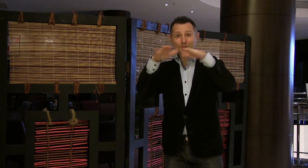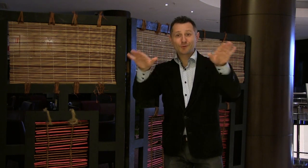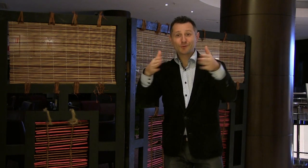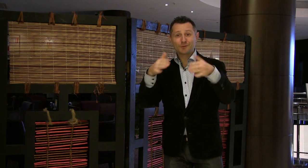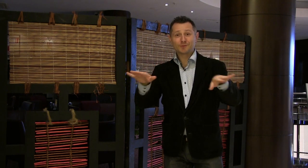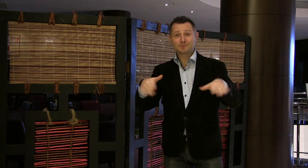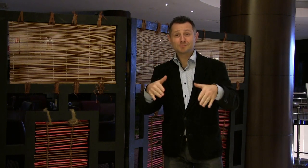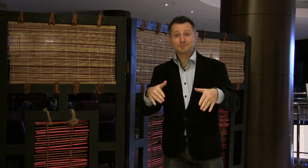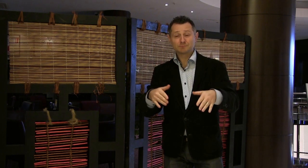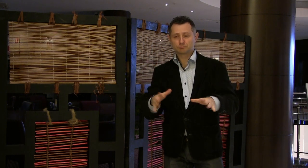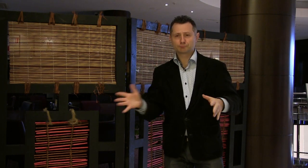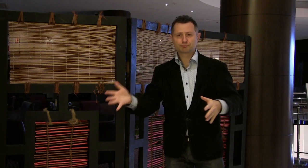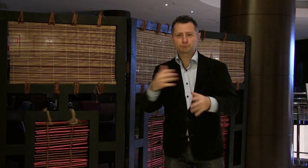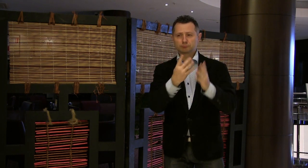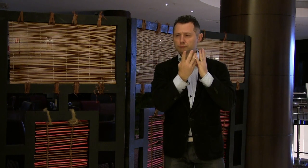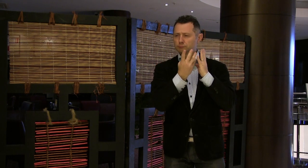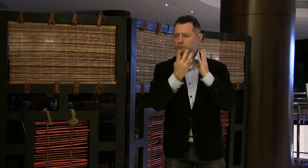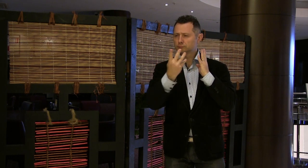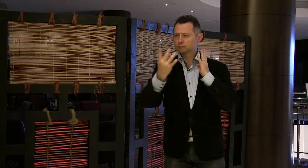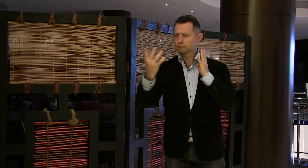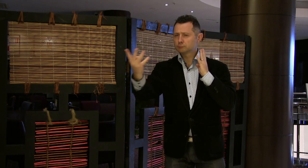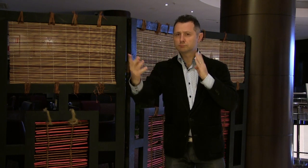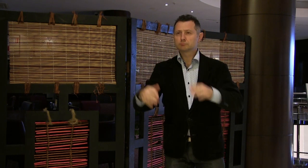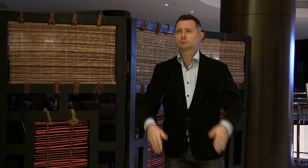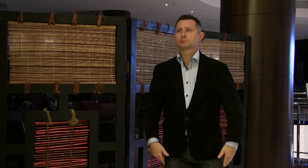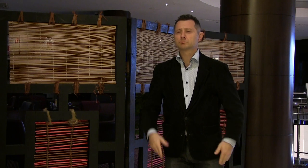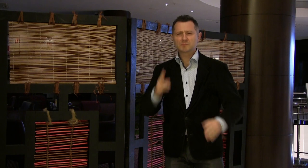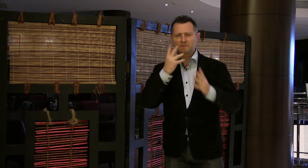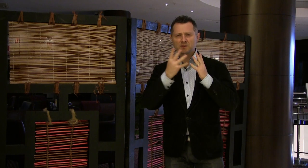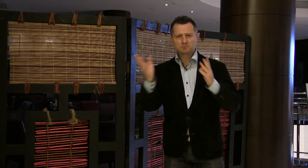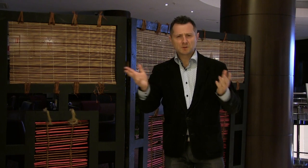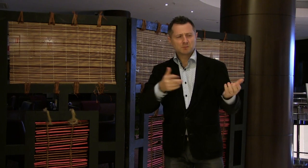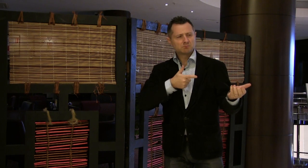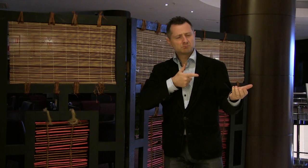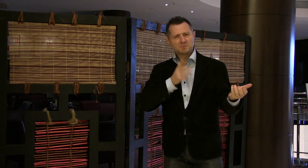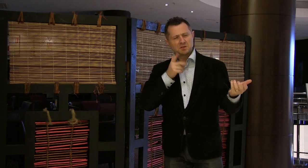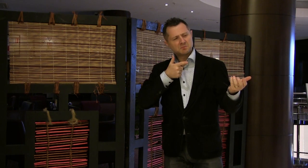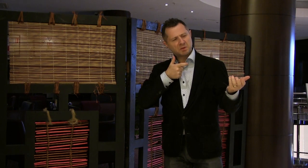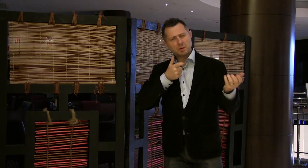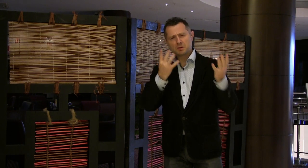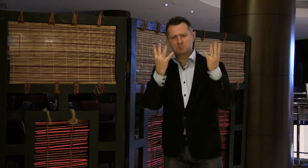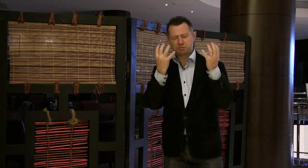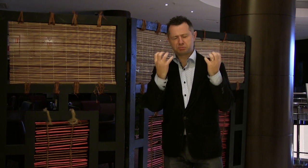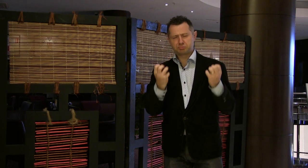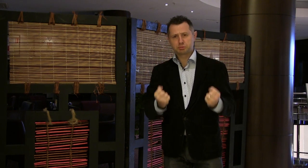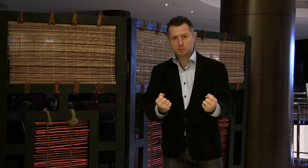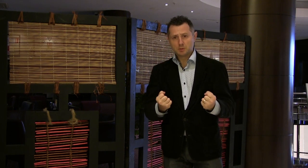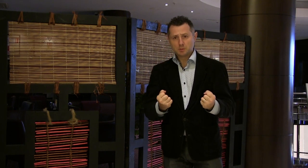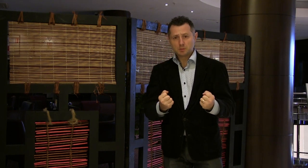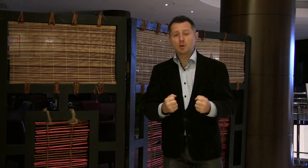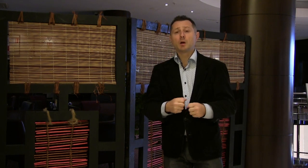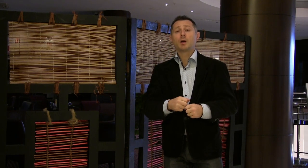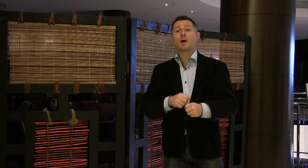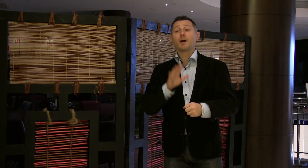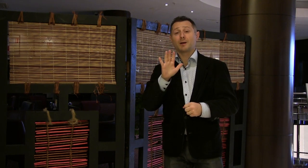After the executions, the rest of the intelligentsia—19 Deaf people—were rounded up and sent by train